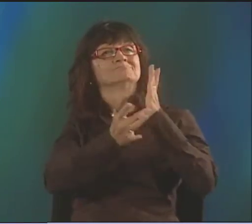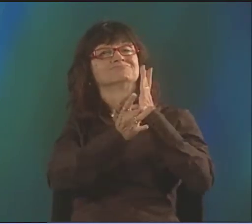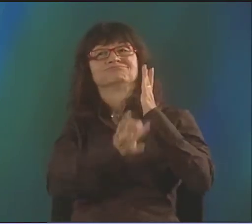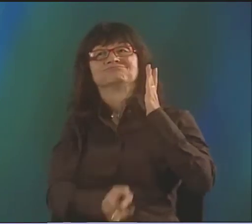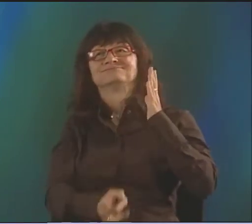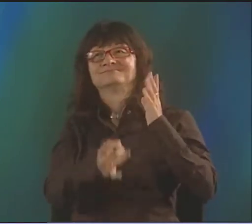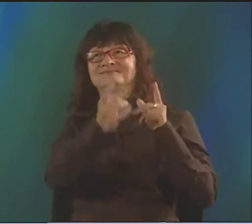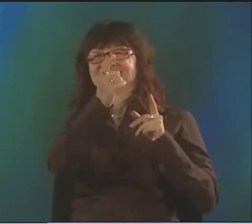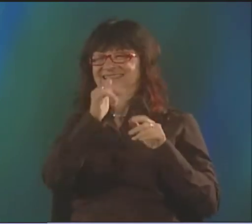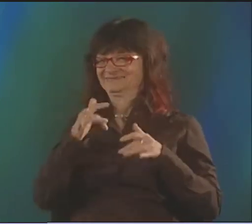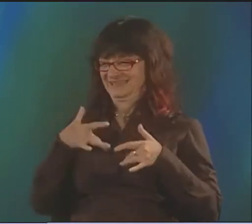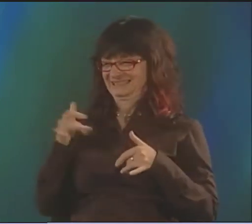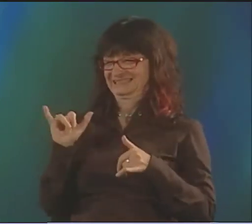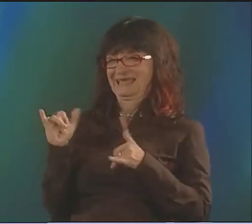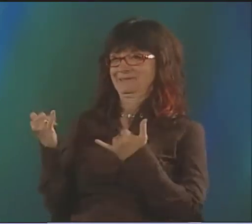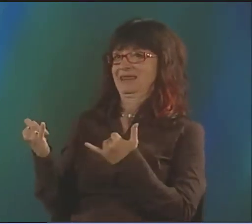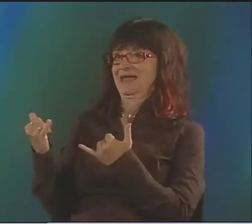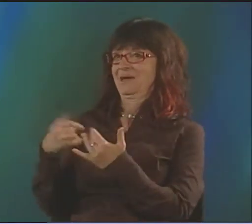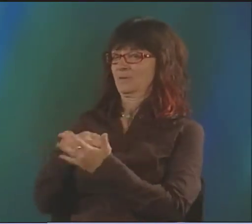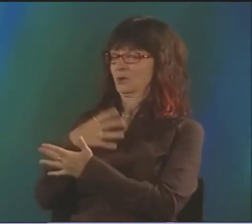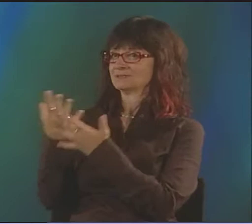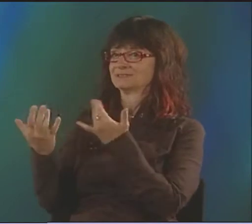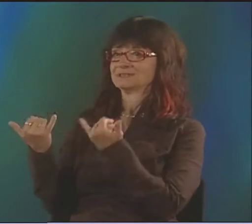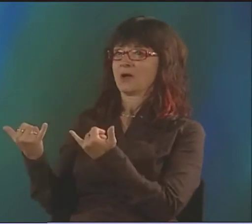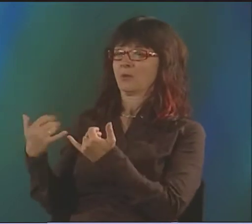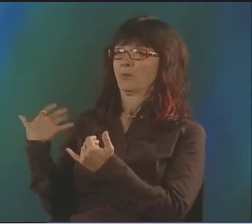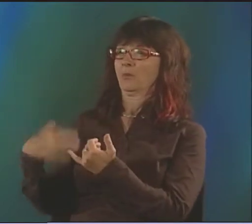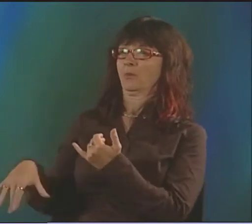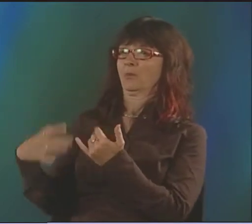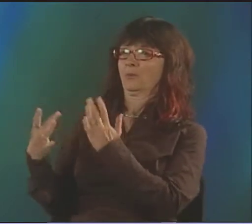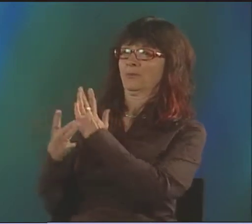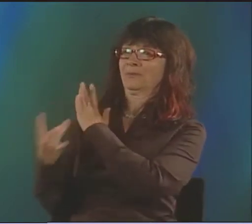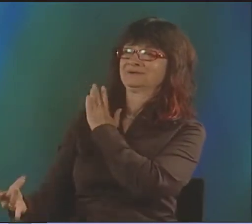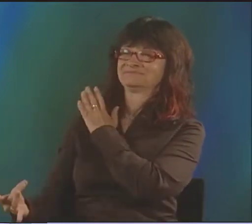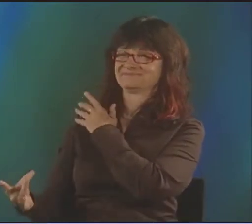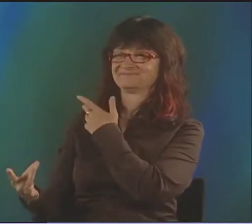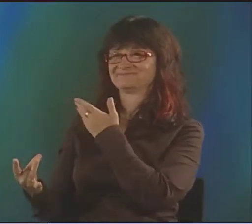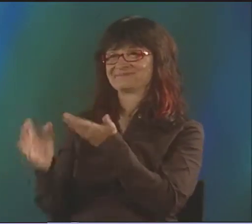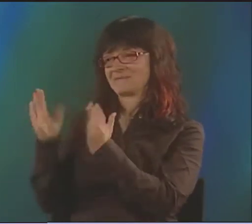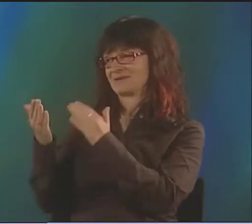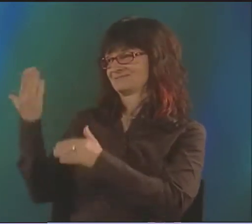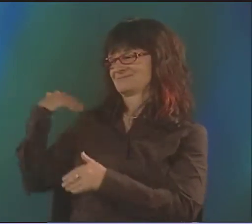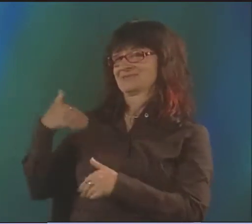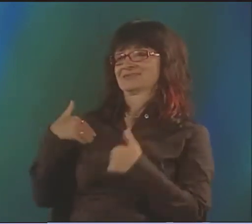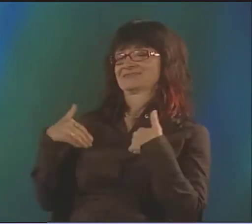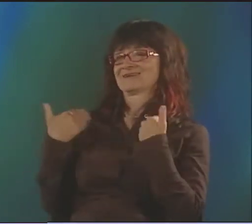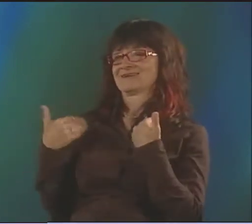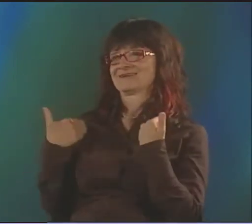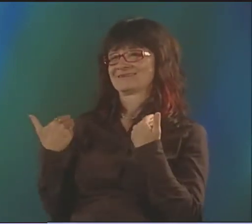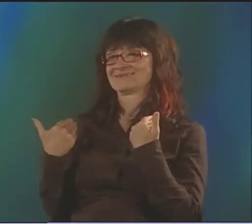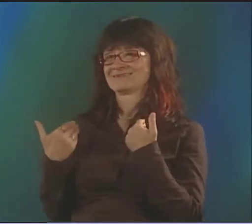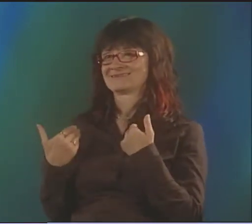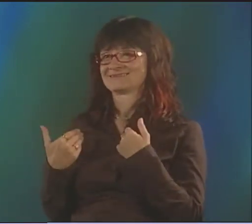AND IT TAKES YEARS TO BECOME MORE SOPHISTICATED AT THAT ART. IT'S EXACTLY THE SAME THING WITH POETRY. AND NOW I FEEL EXTREMELY ADEPT AT IT,